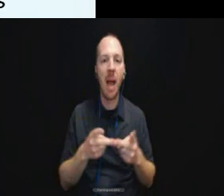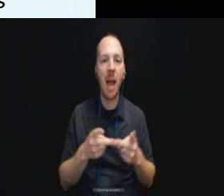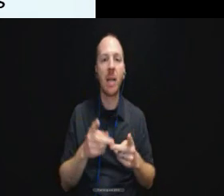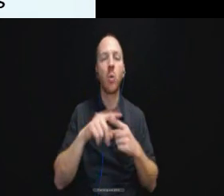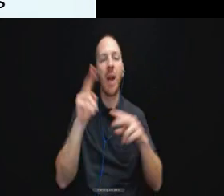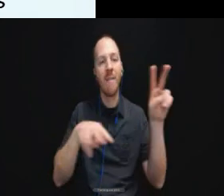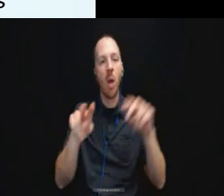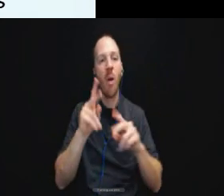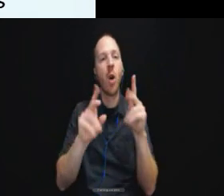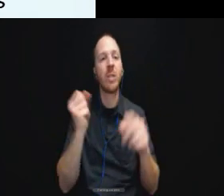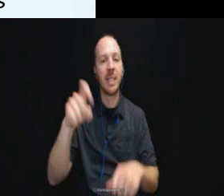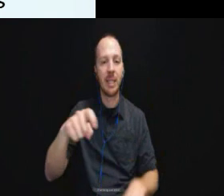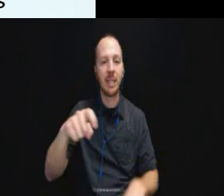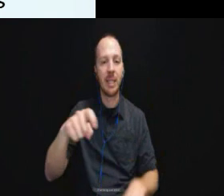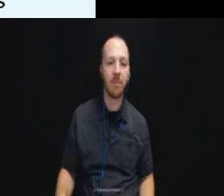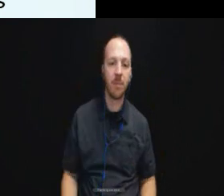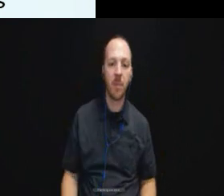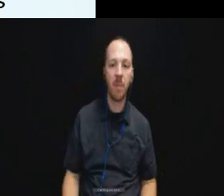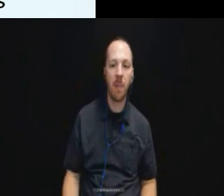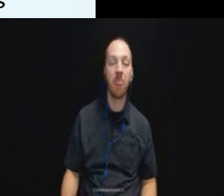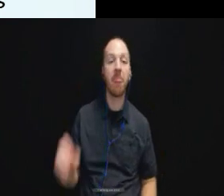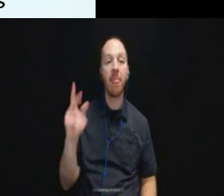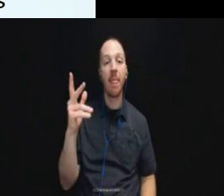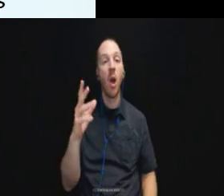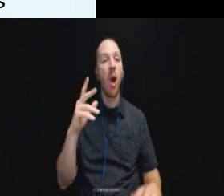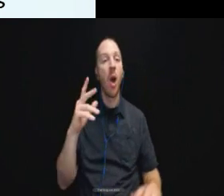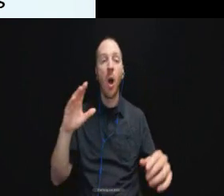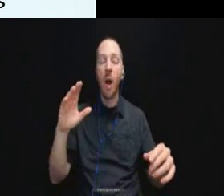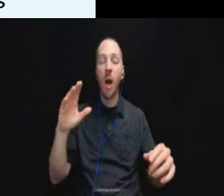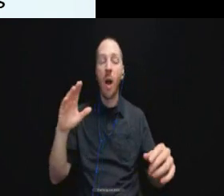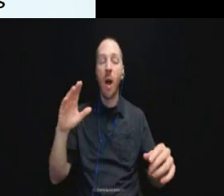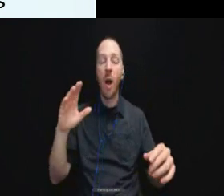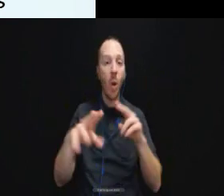So a quick recap of the lessons that we learned pretty quickly today.